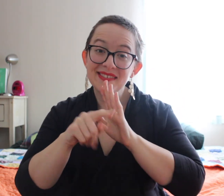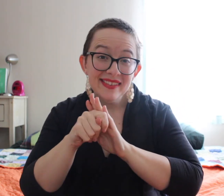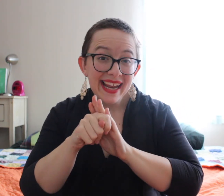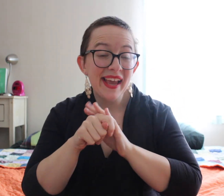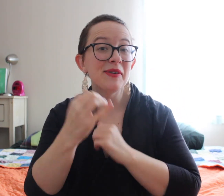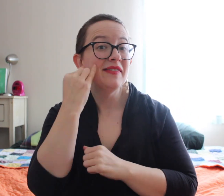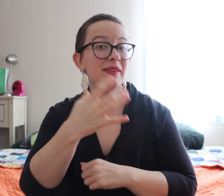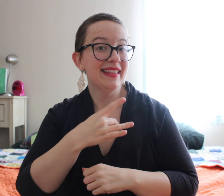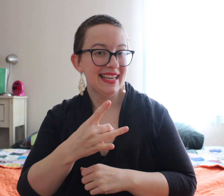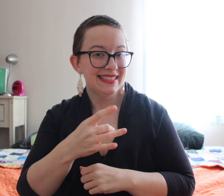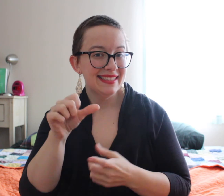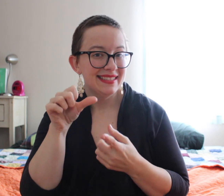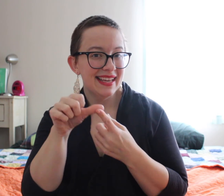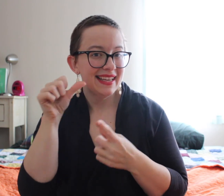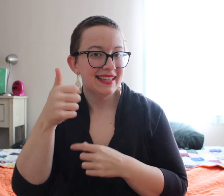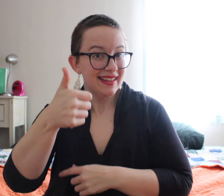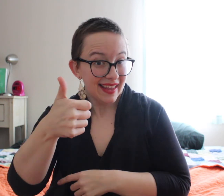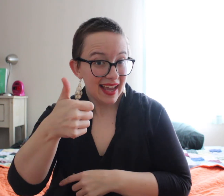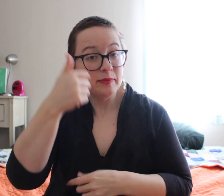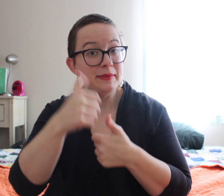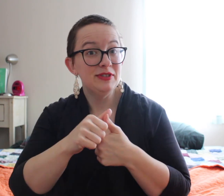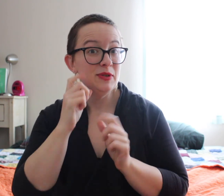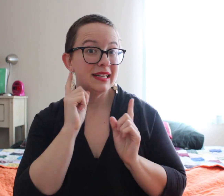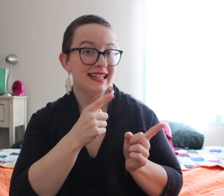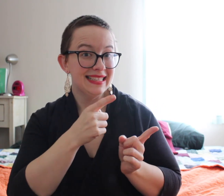Hopefully you have enjoyed this video. If you liked it remember to hit like